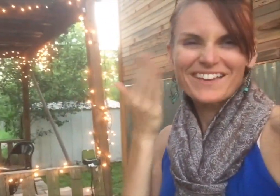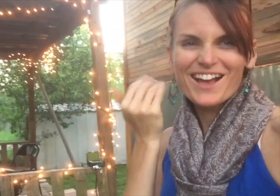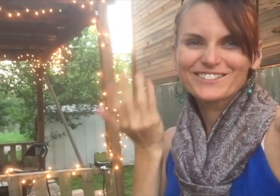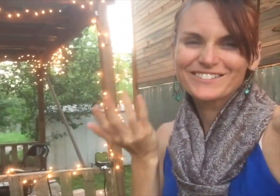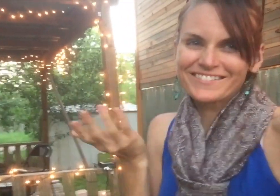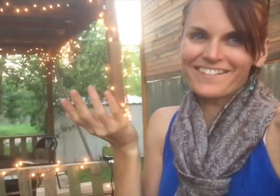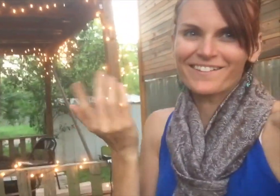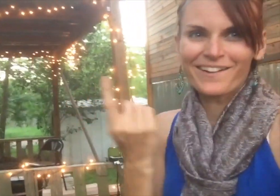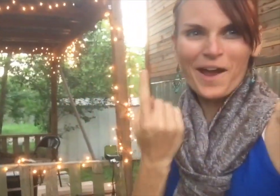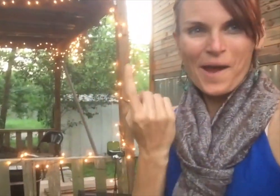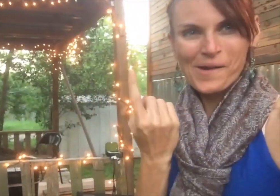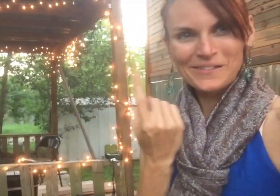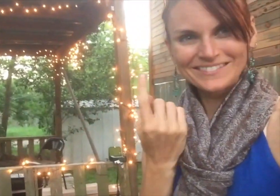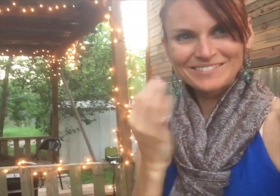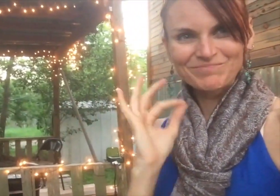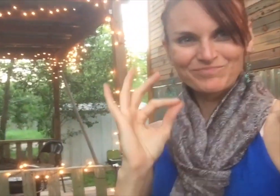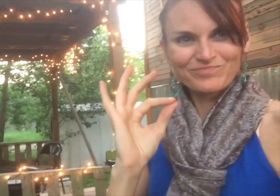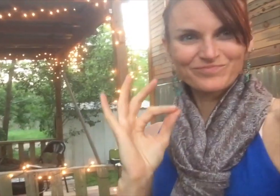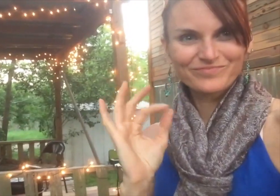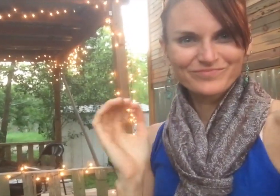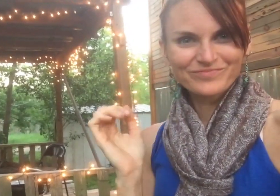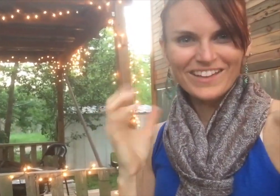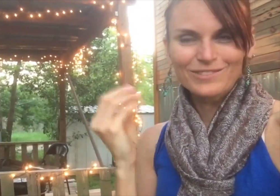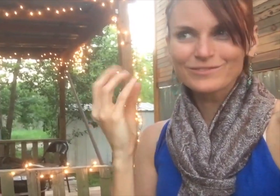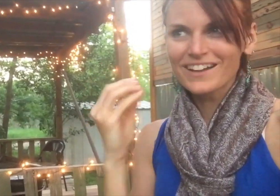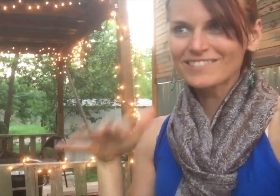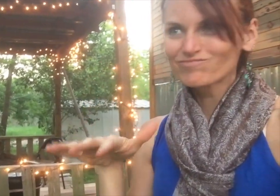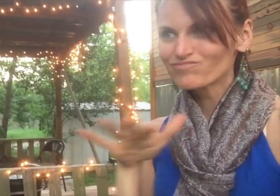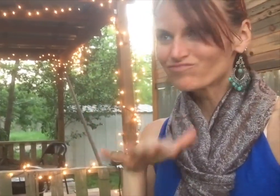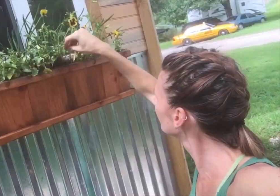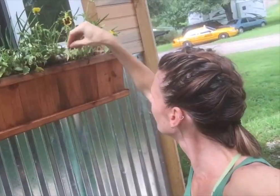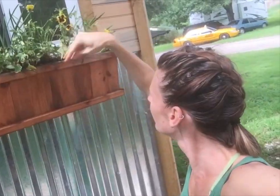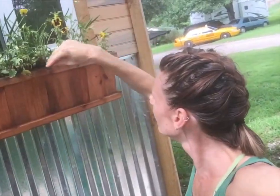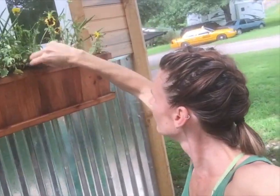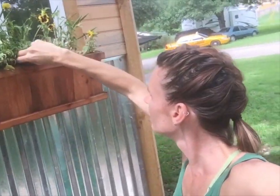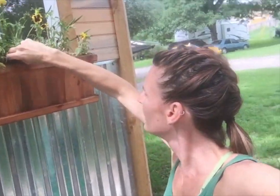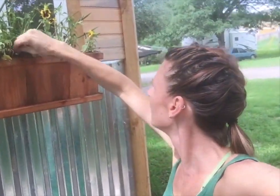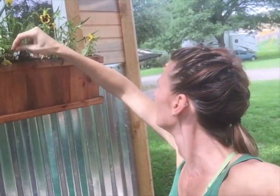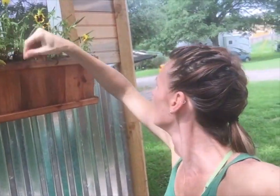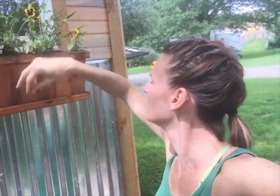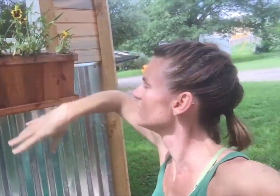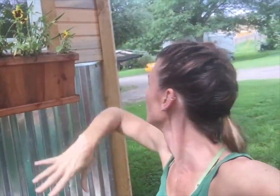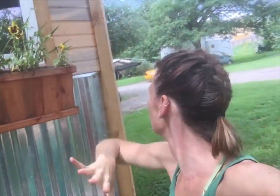Christmas lights... just because. They just spice up the outside real nice.